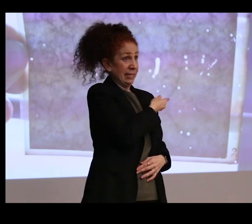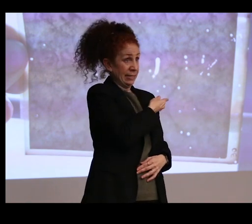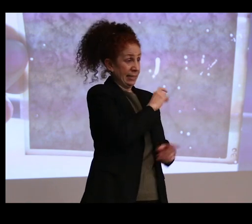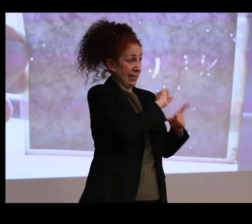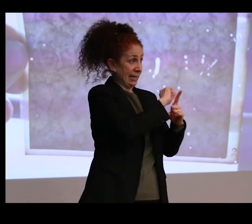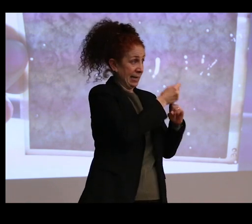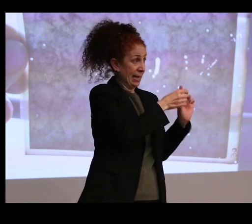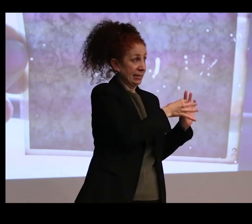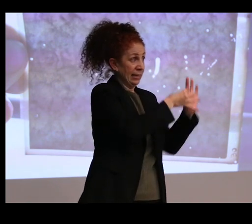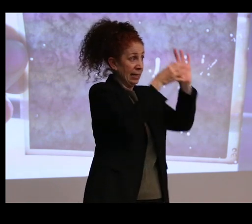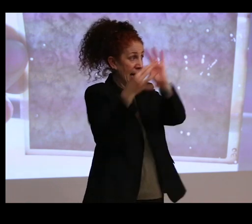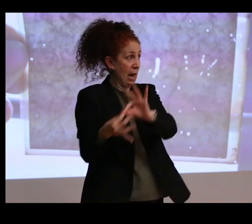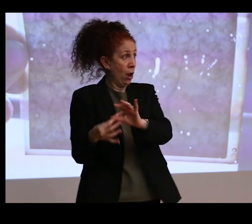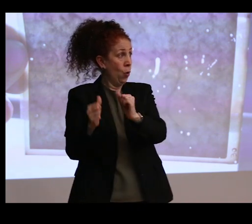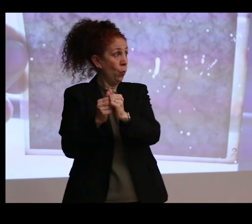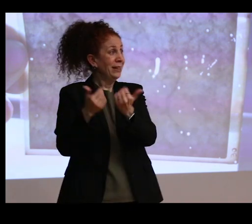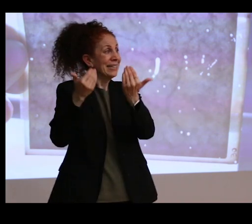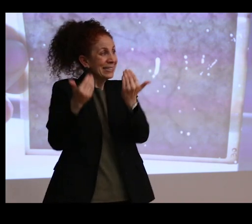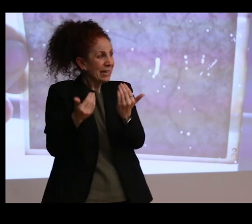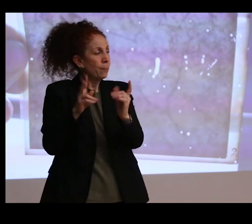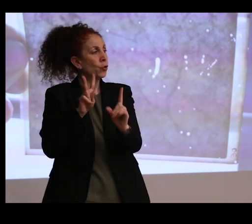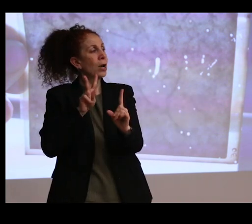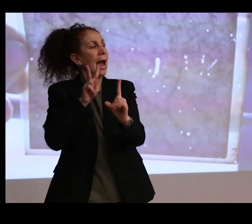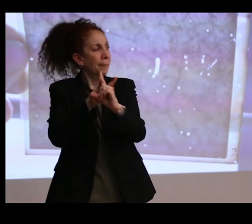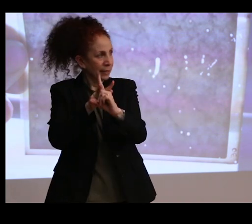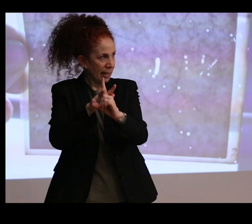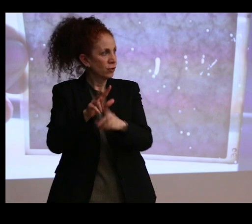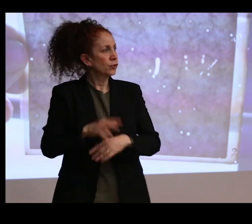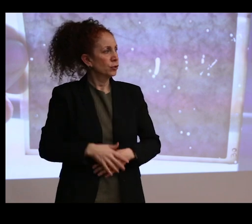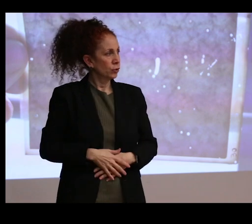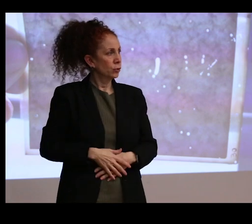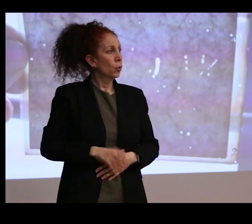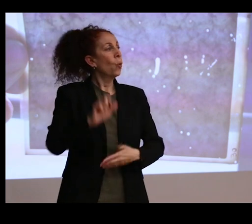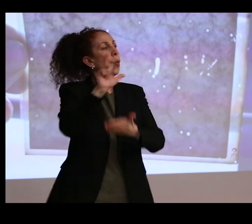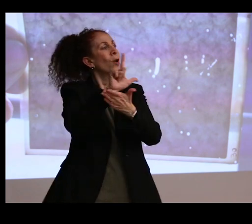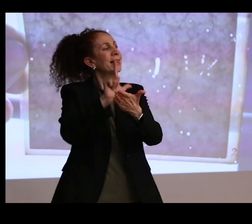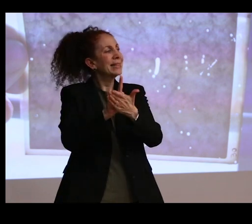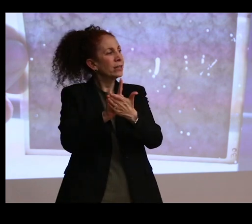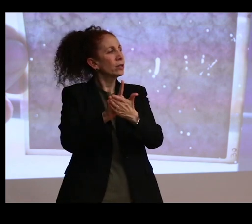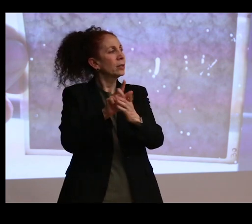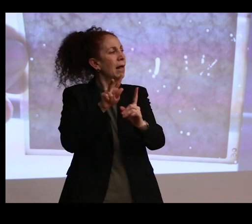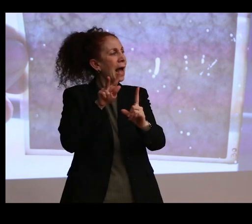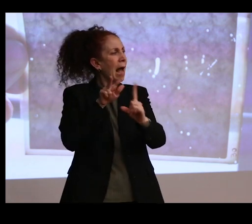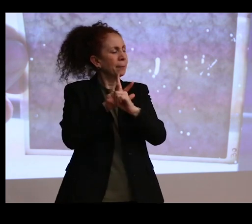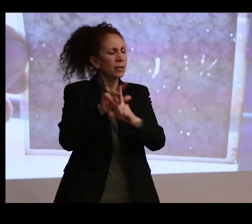with the contemporary applications or legal aspects of NAGPRA and how